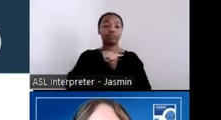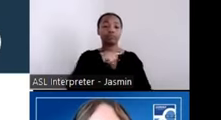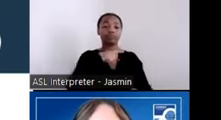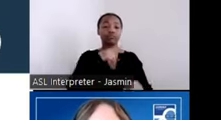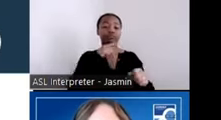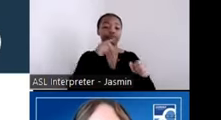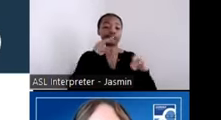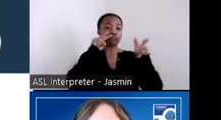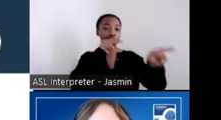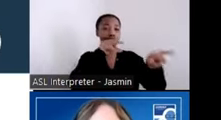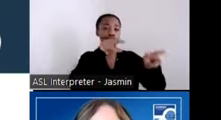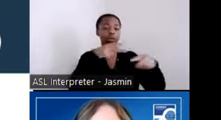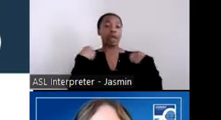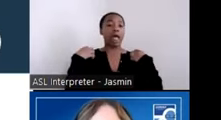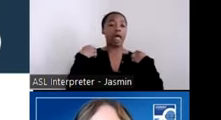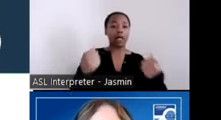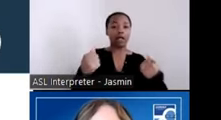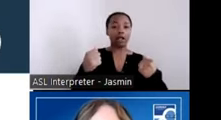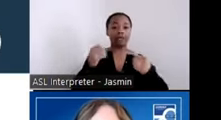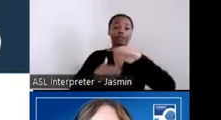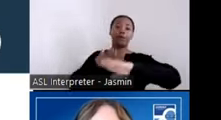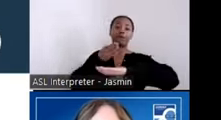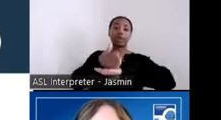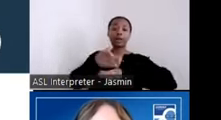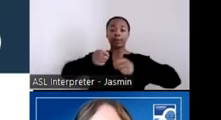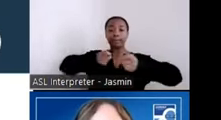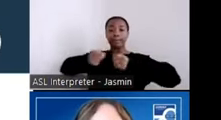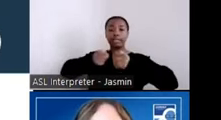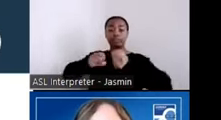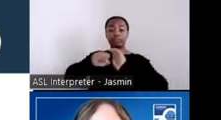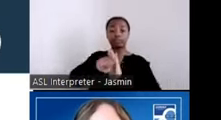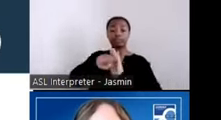and managing symptoms, and making informed and healthy choices. Second,